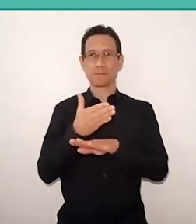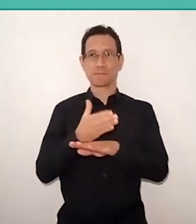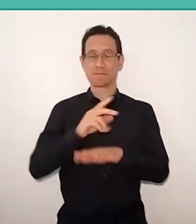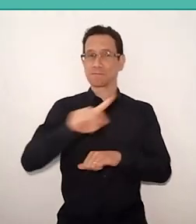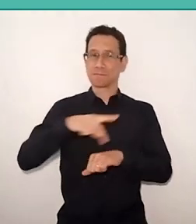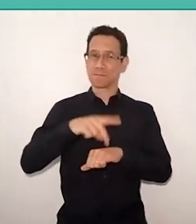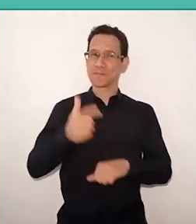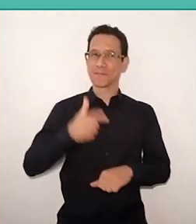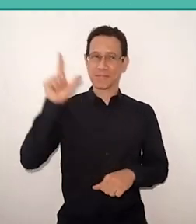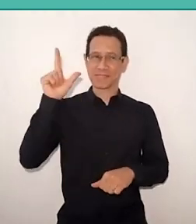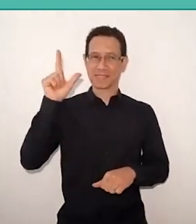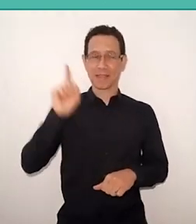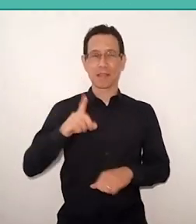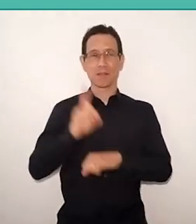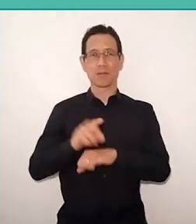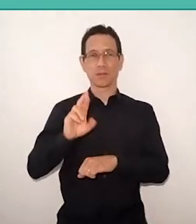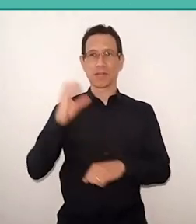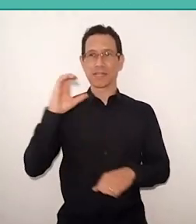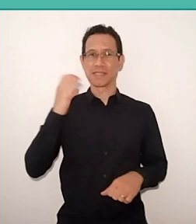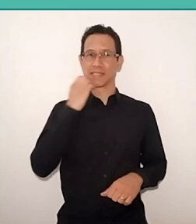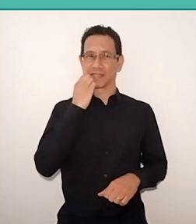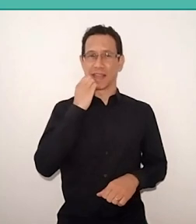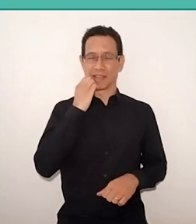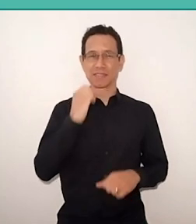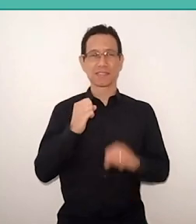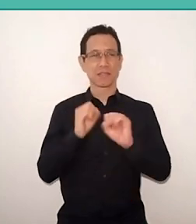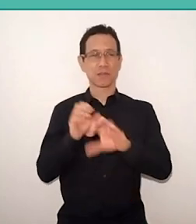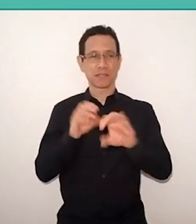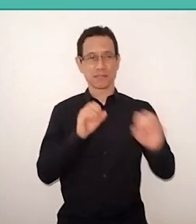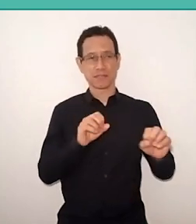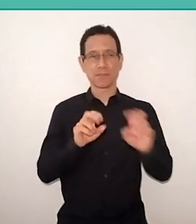he has a PhD in Education Sciences by the University of Geneva,